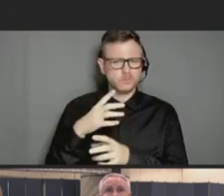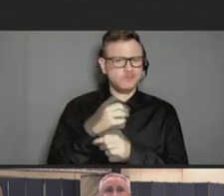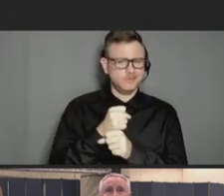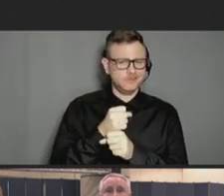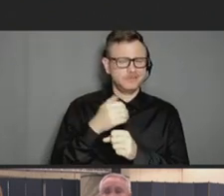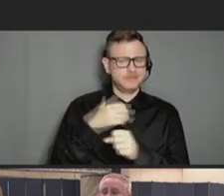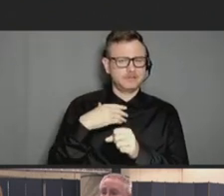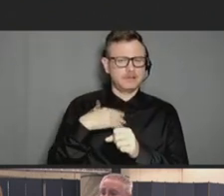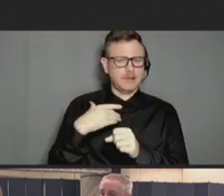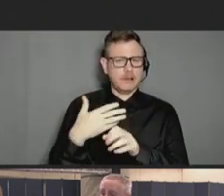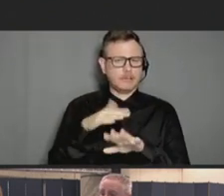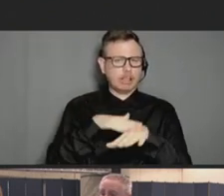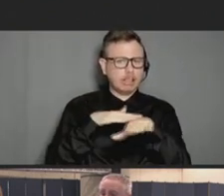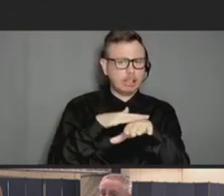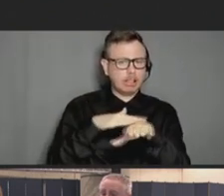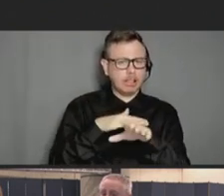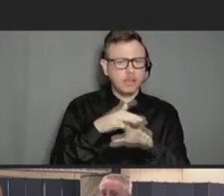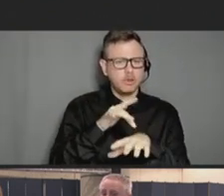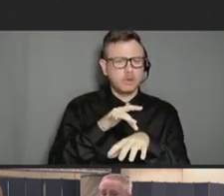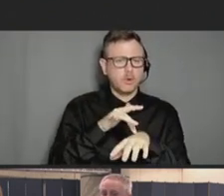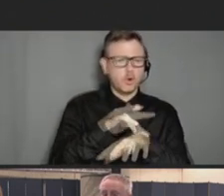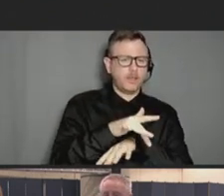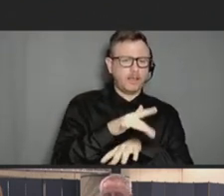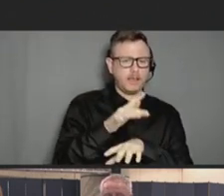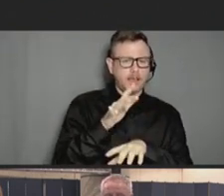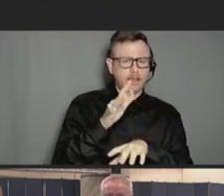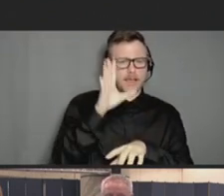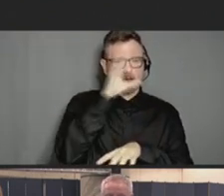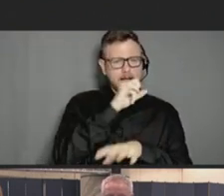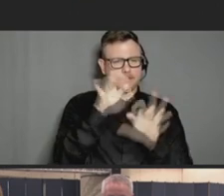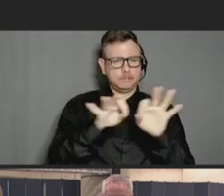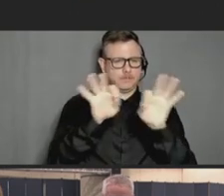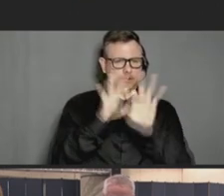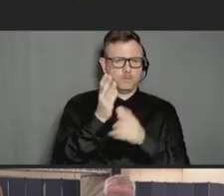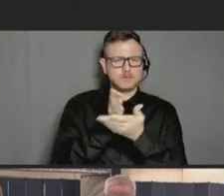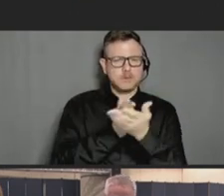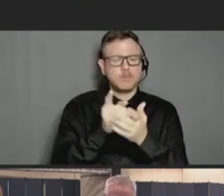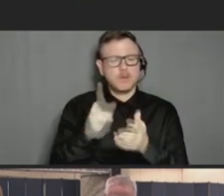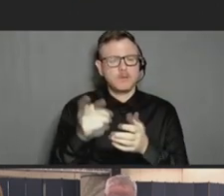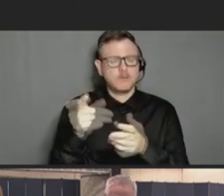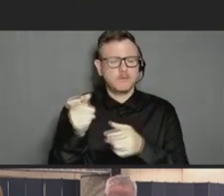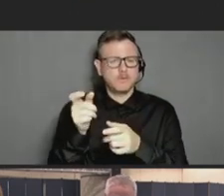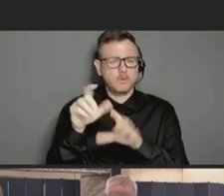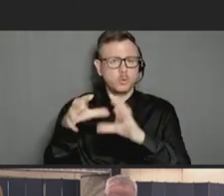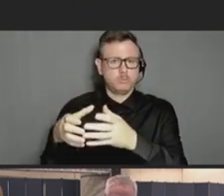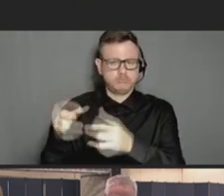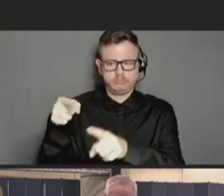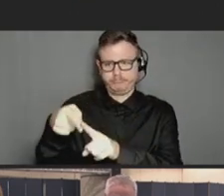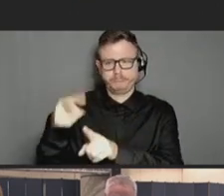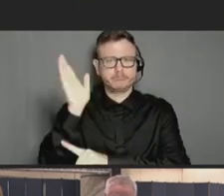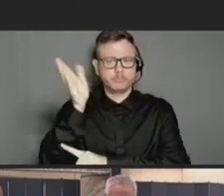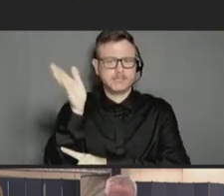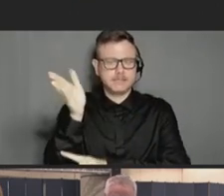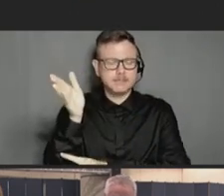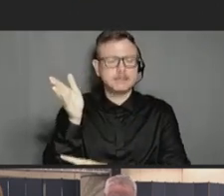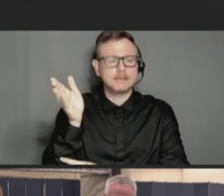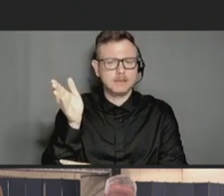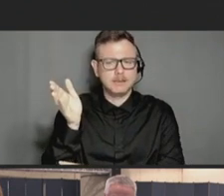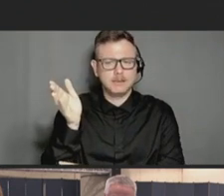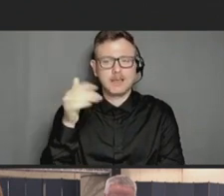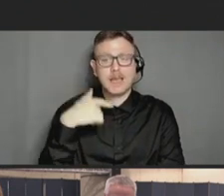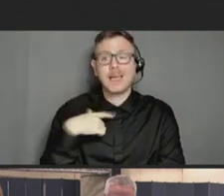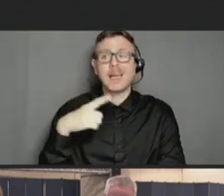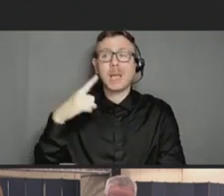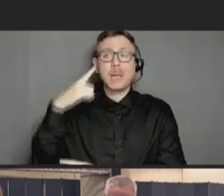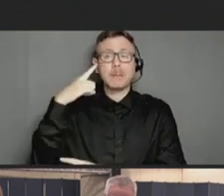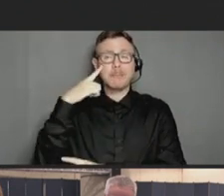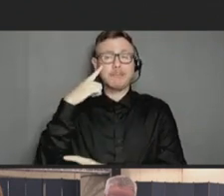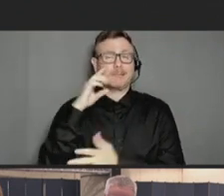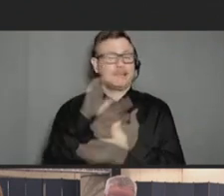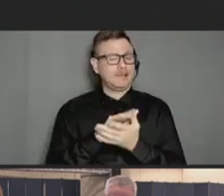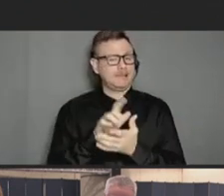estimates from one of the groups presenting. But I believe we'd need more information about